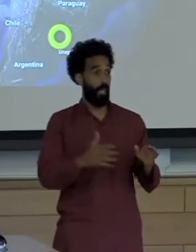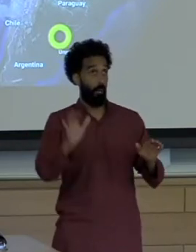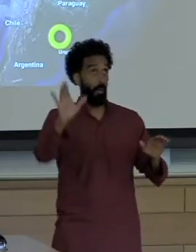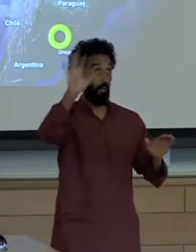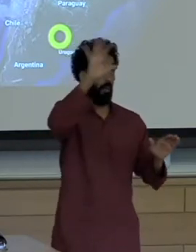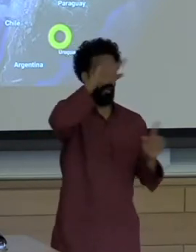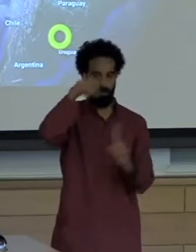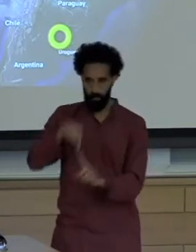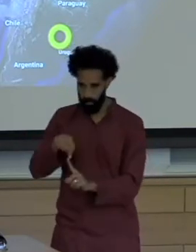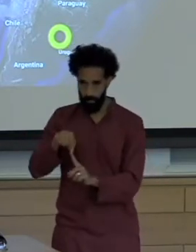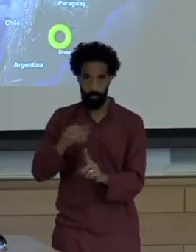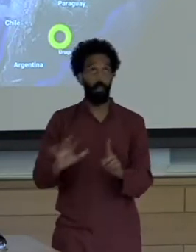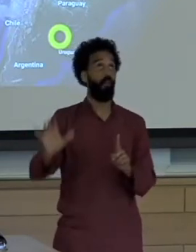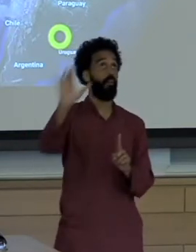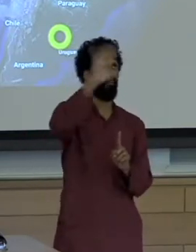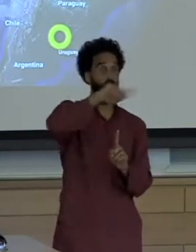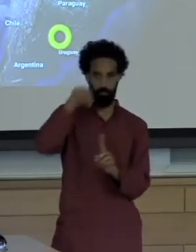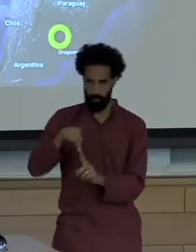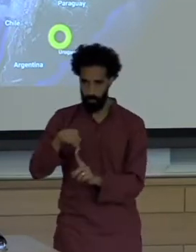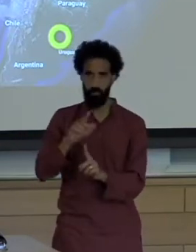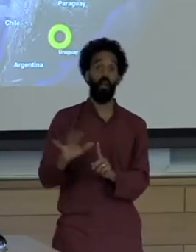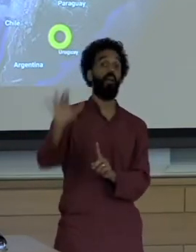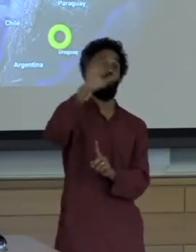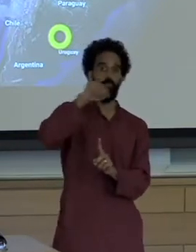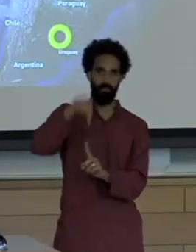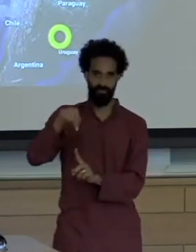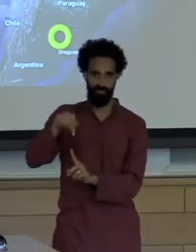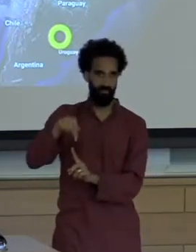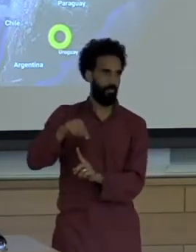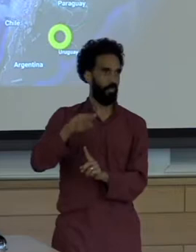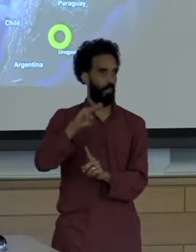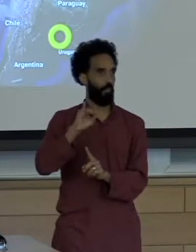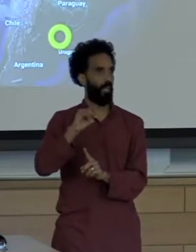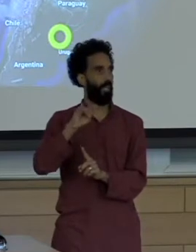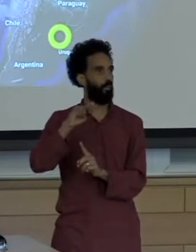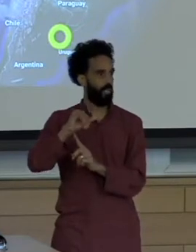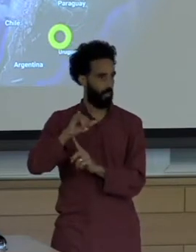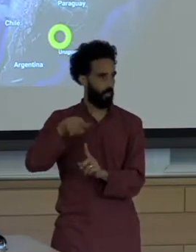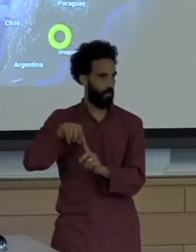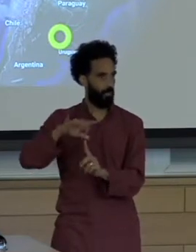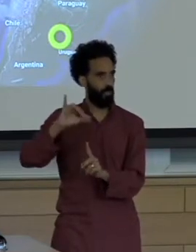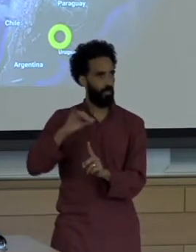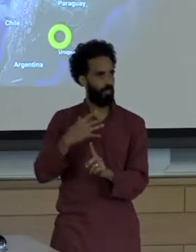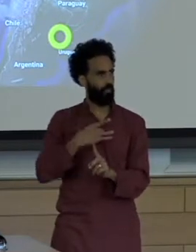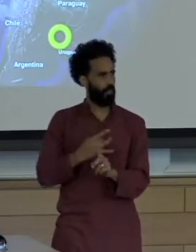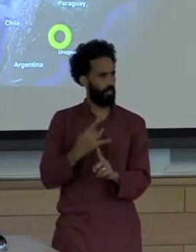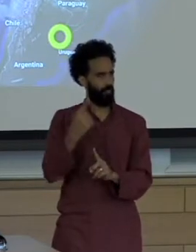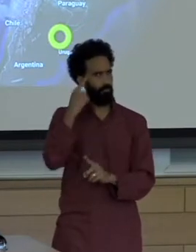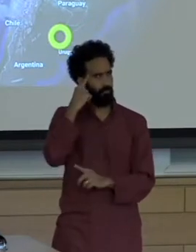and it's interesting to think of that place, that tropical paradise, a city where only